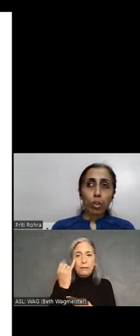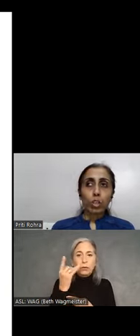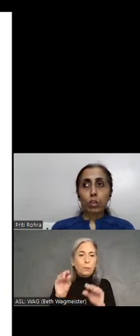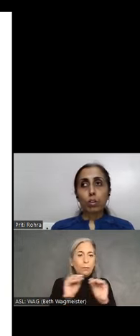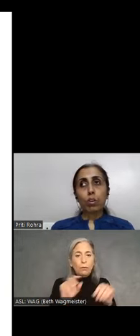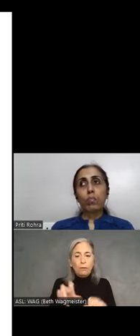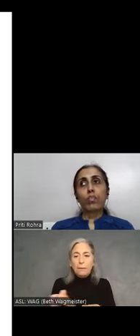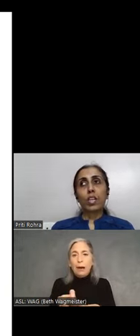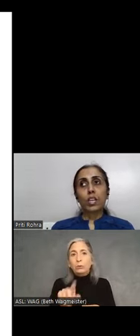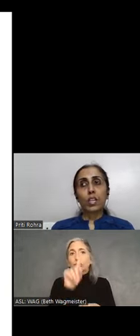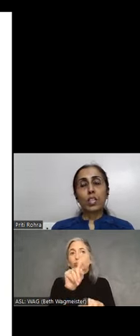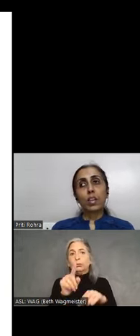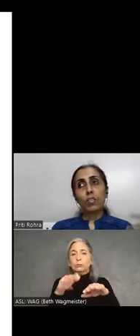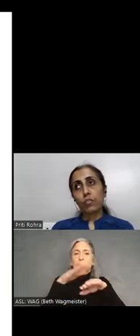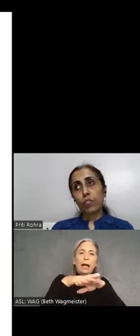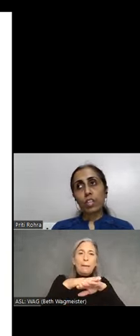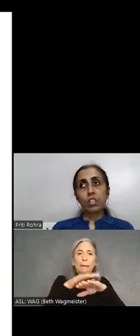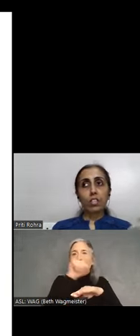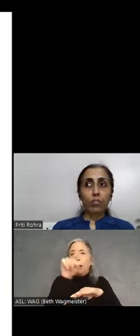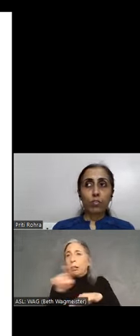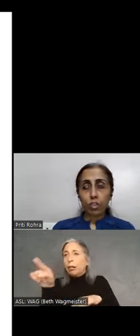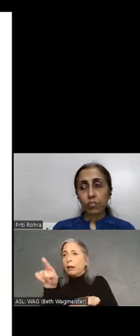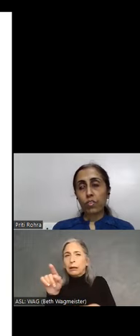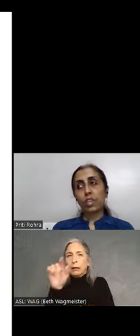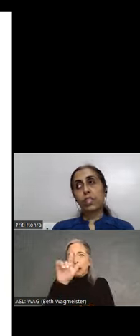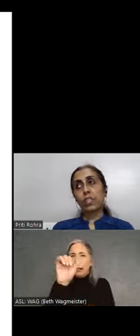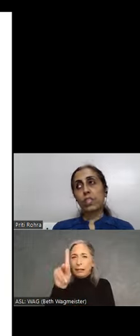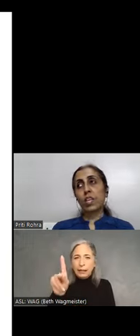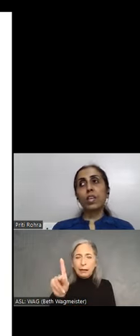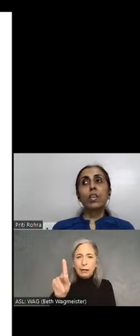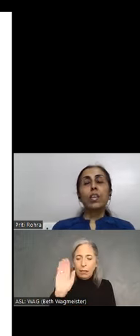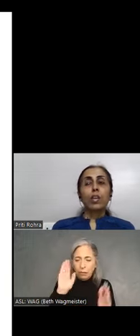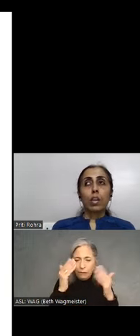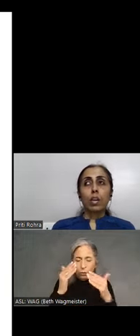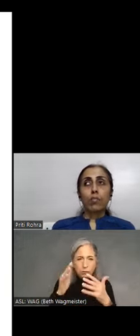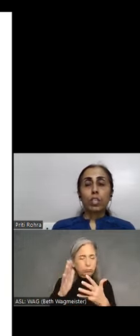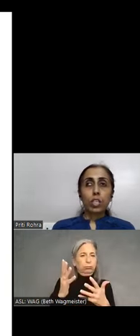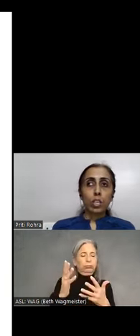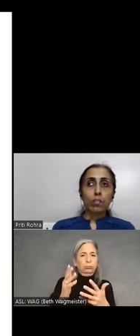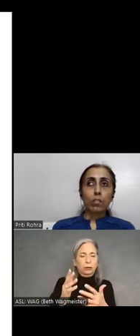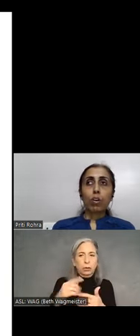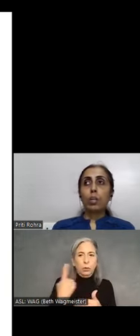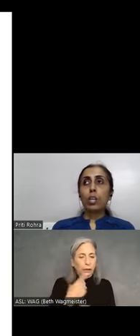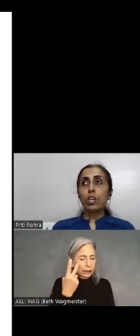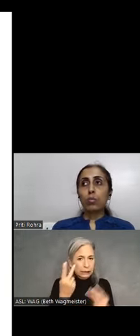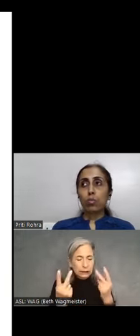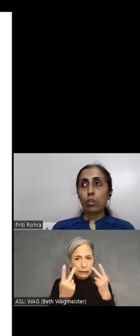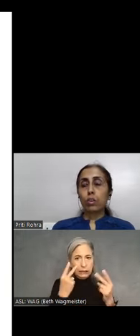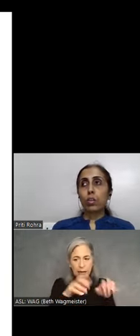err on top of a link, the hover affects the focus affects, that we see commonly used on,